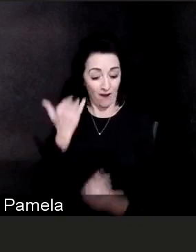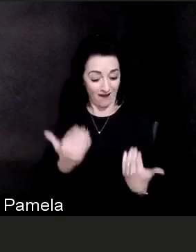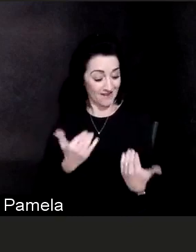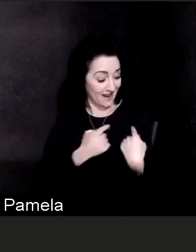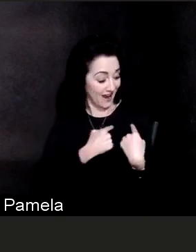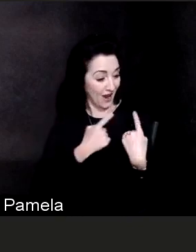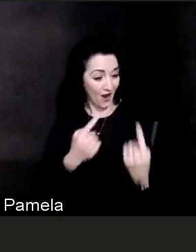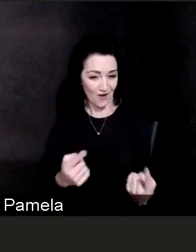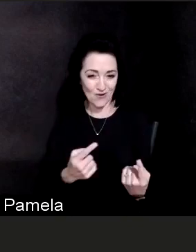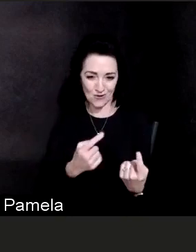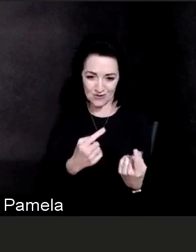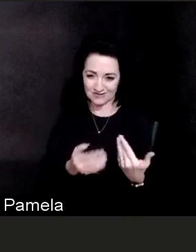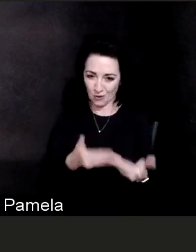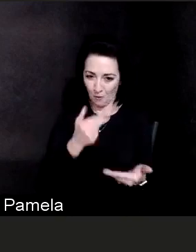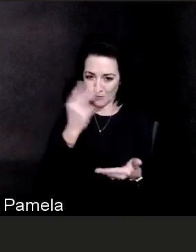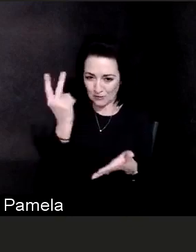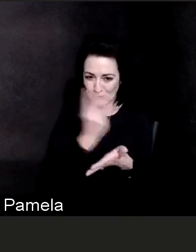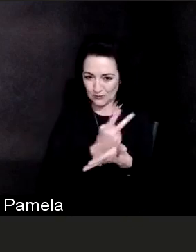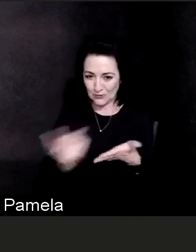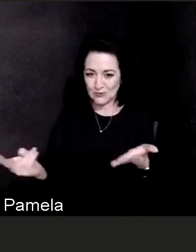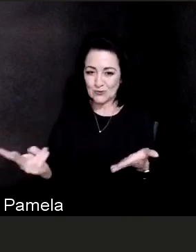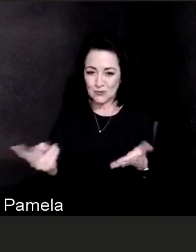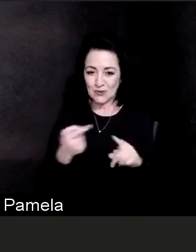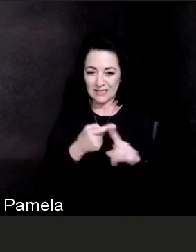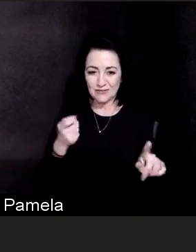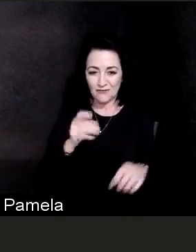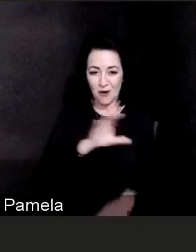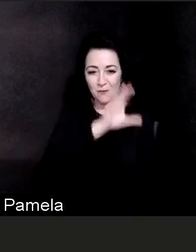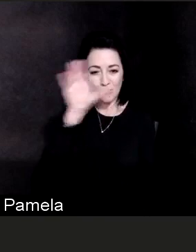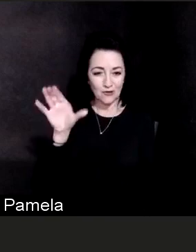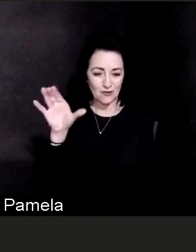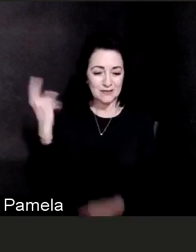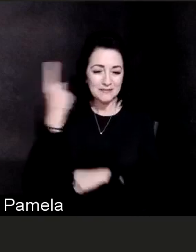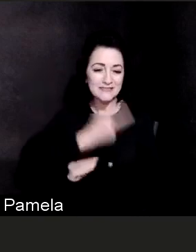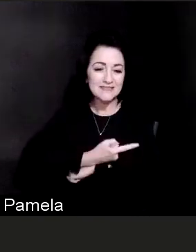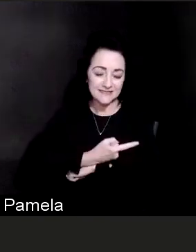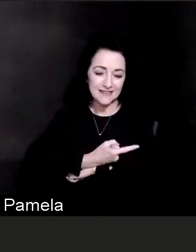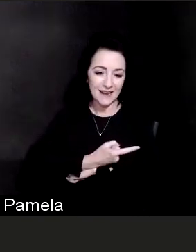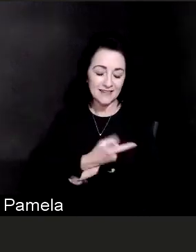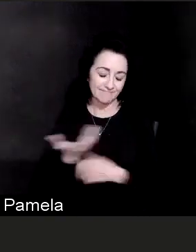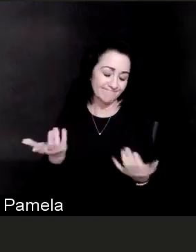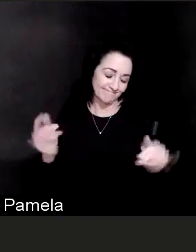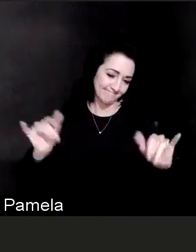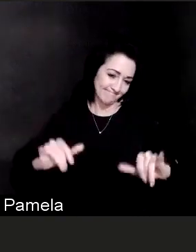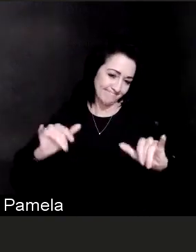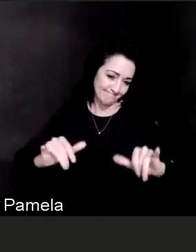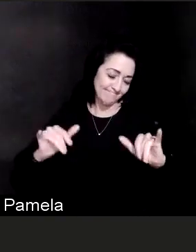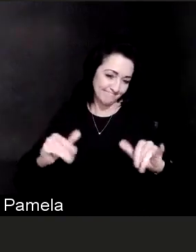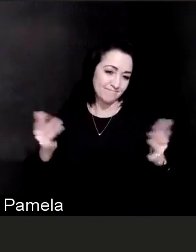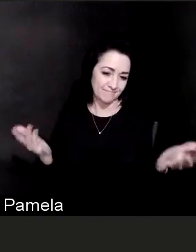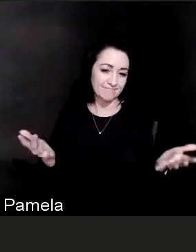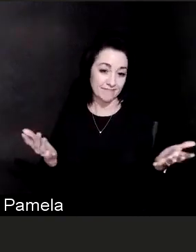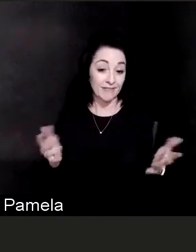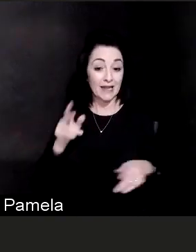It means that we expect to continue seeing a large number of patients here at the medical center